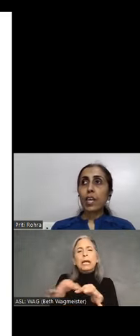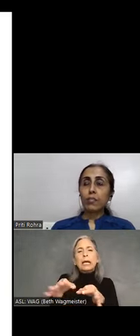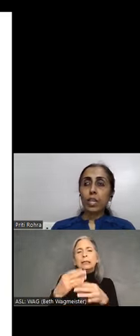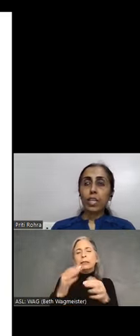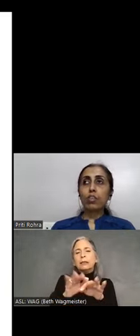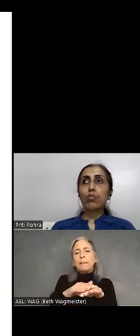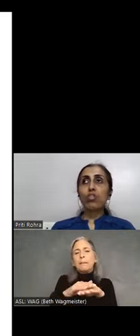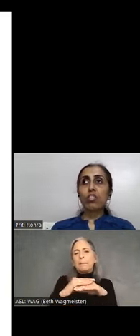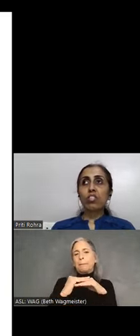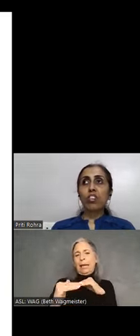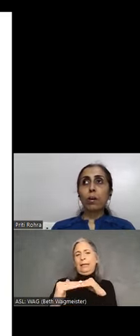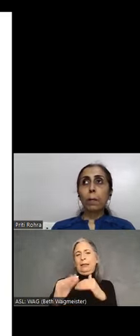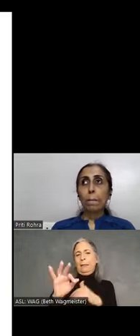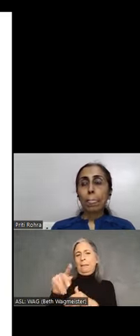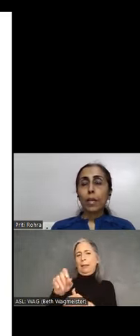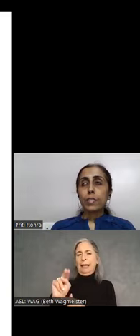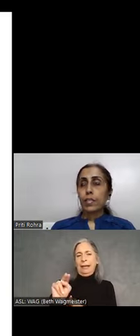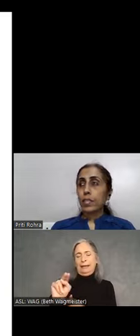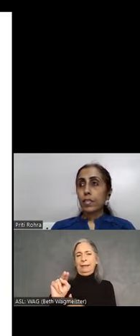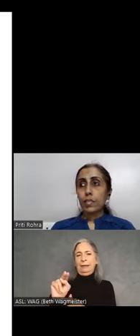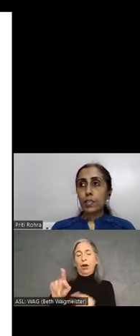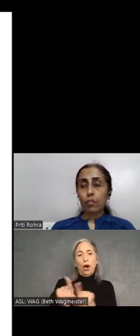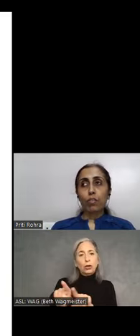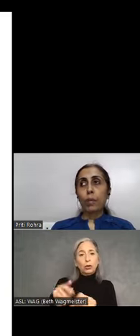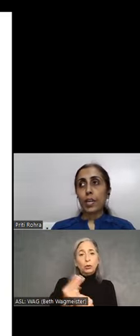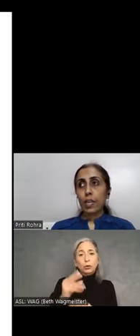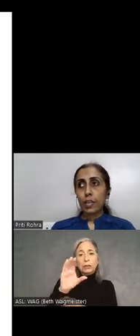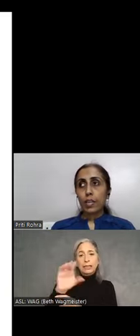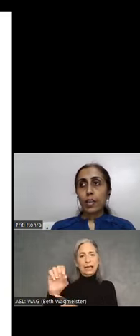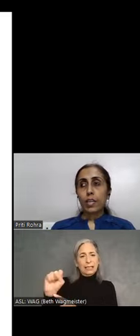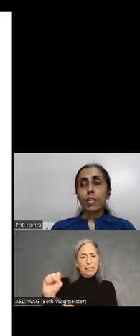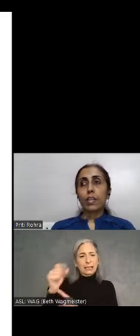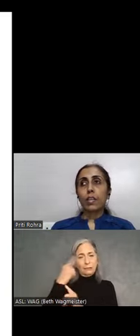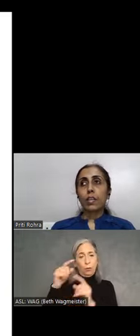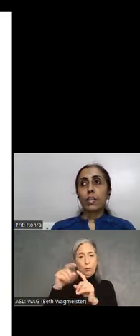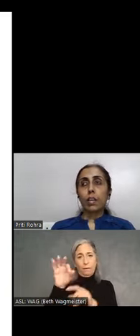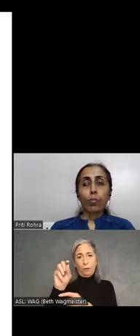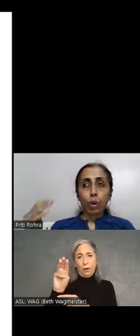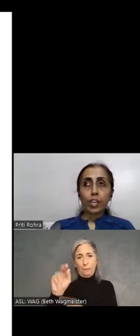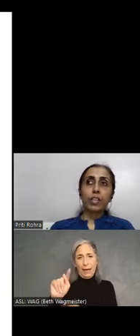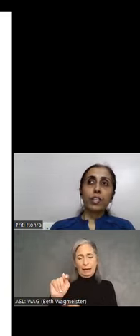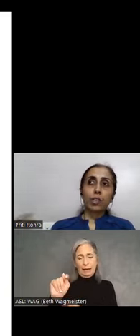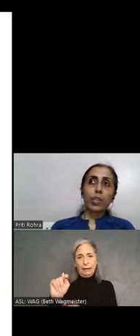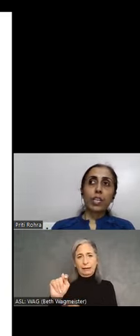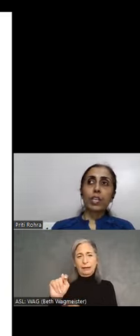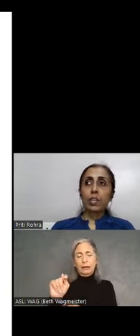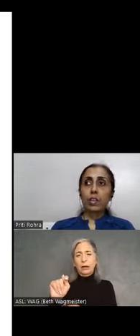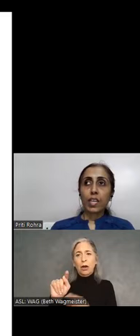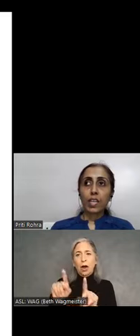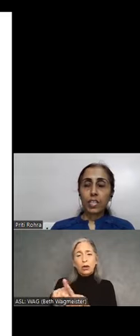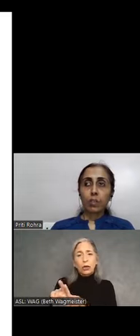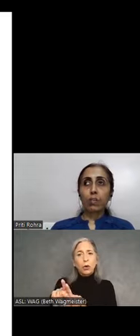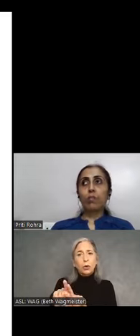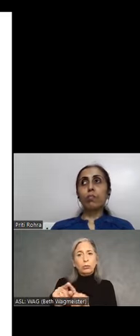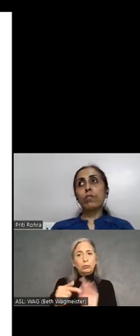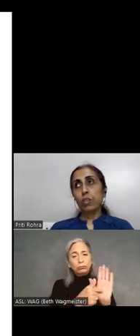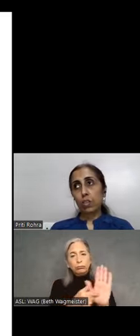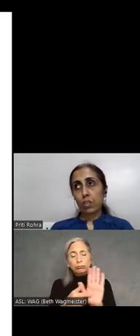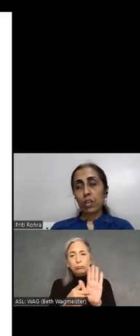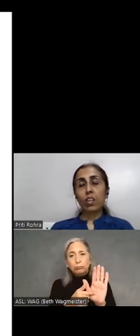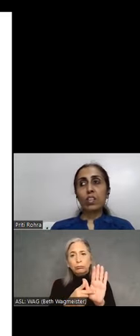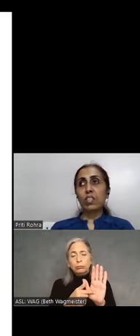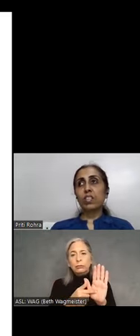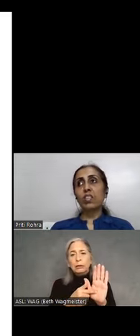And one can use CSS for formatting and avoid displaying text on top of images. Unless it is